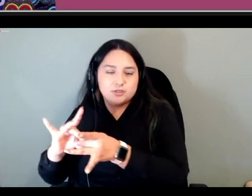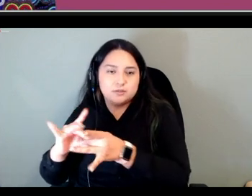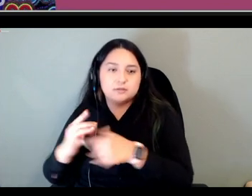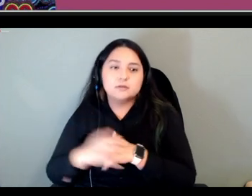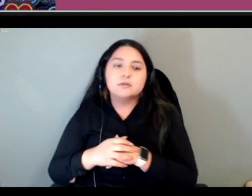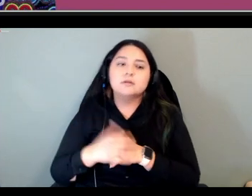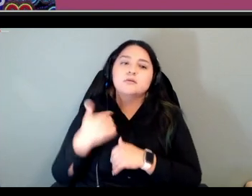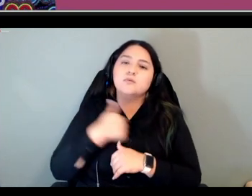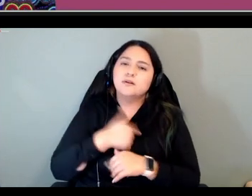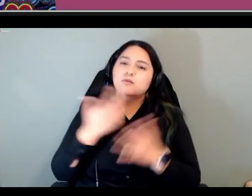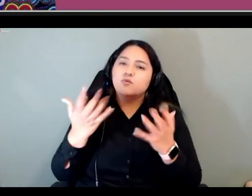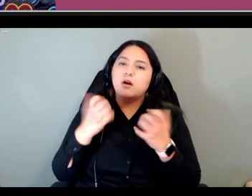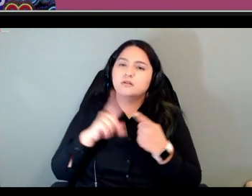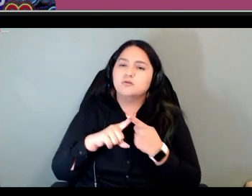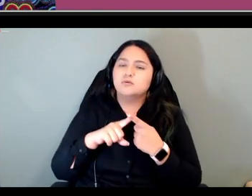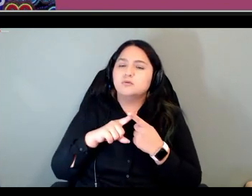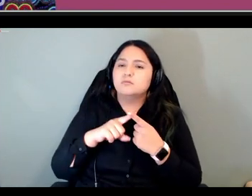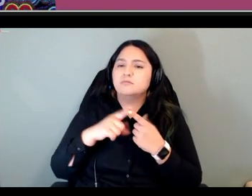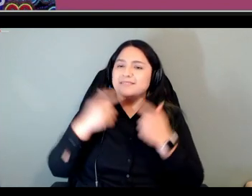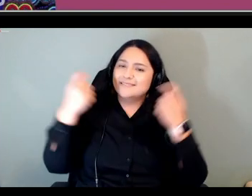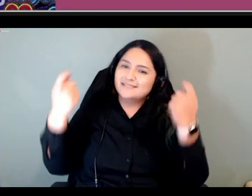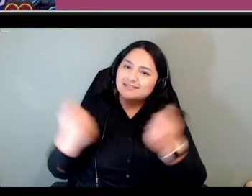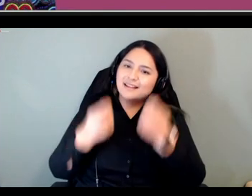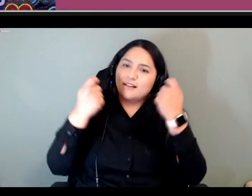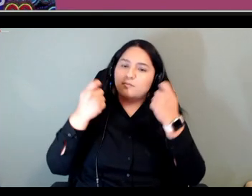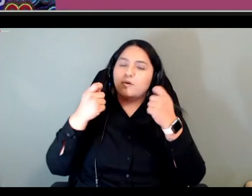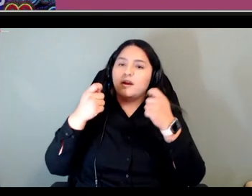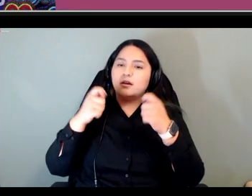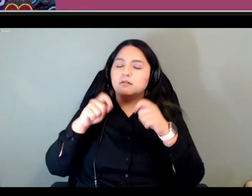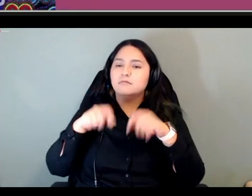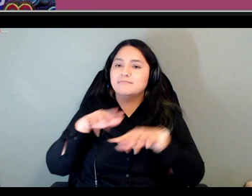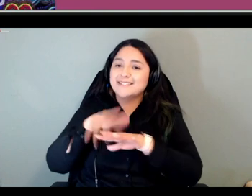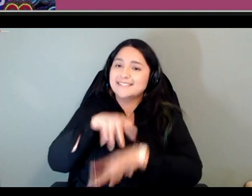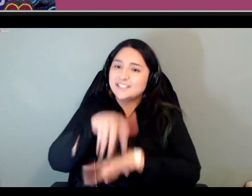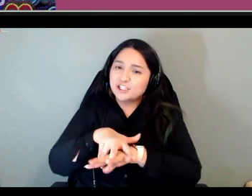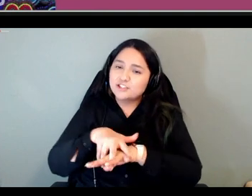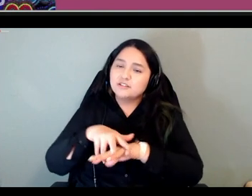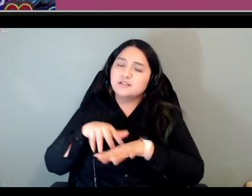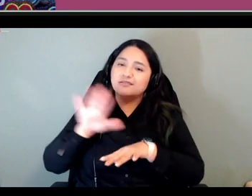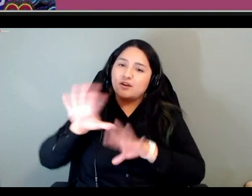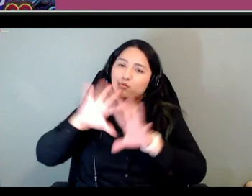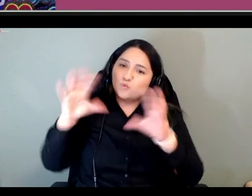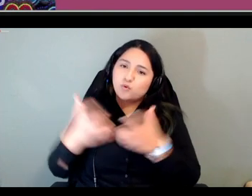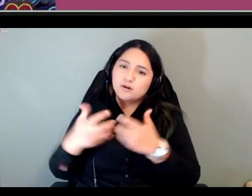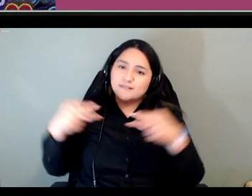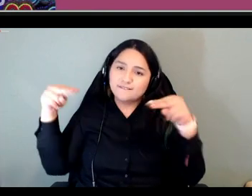indigenous world views especially our world you know ways of you know ways of living in